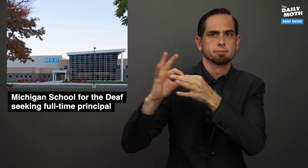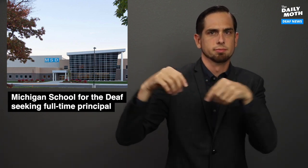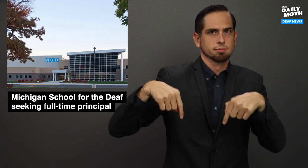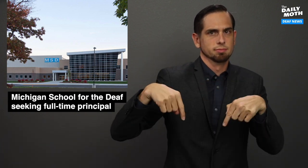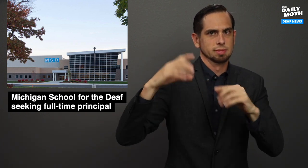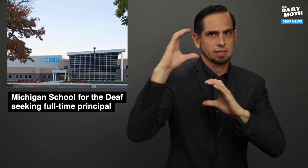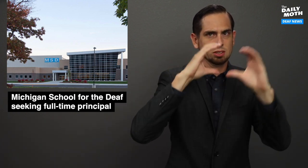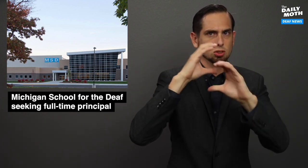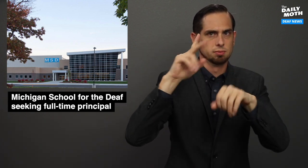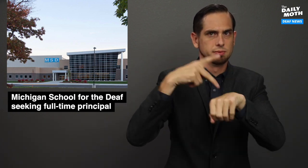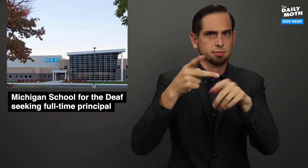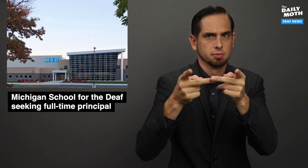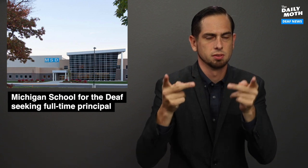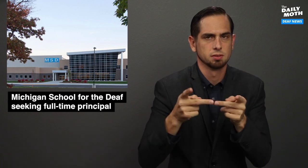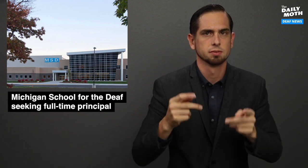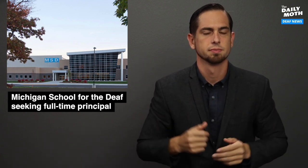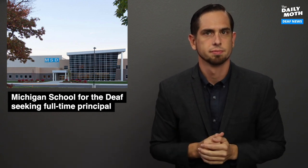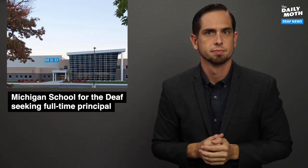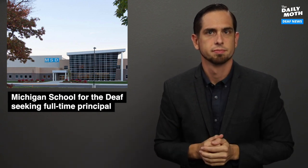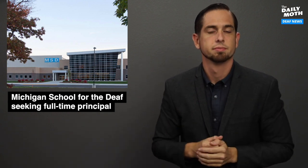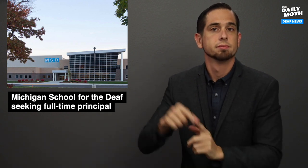on this search.